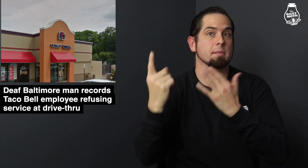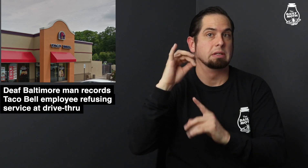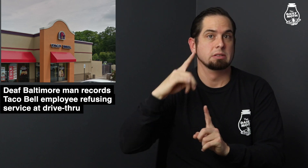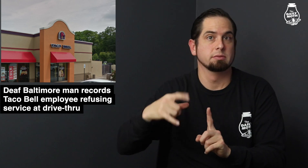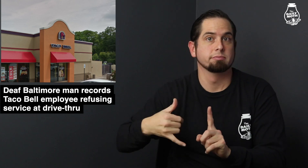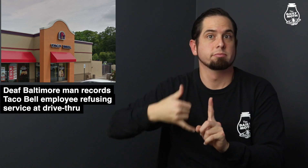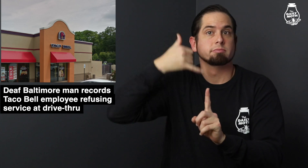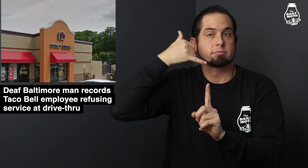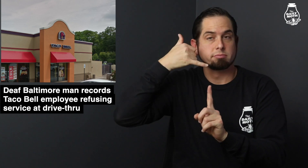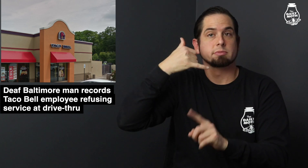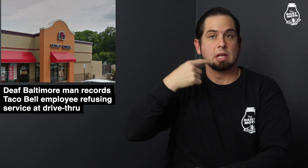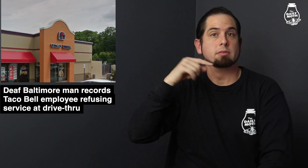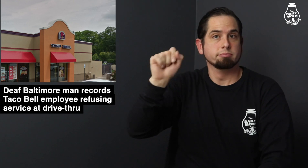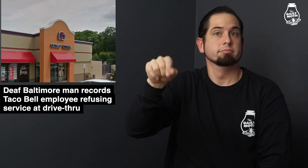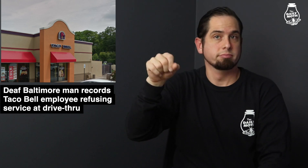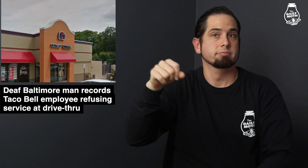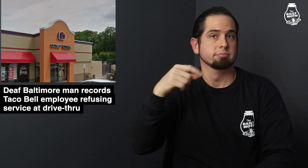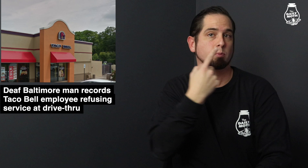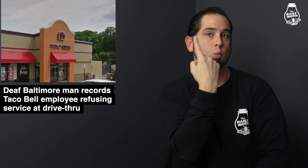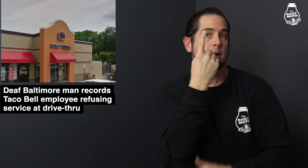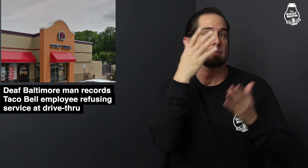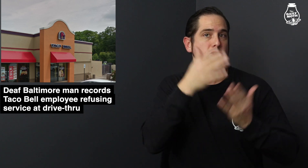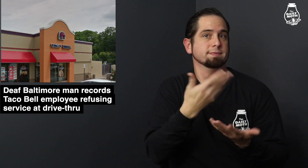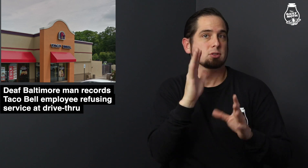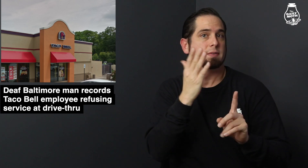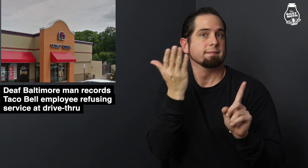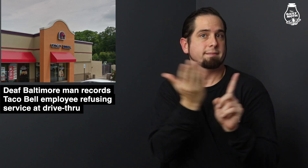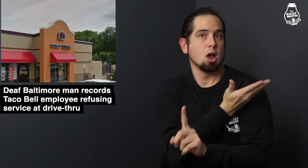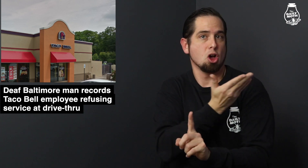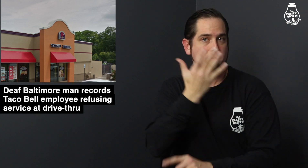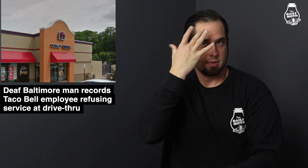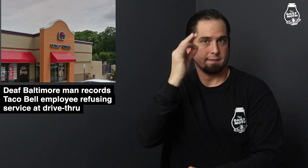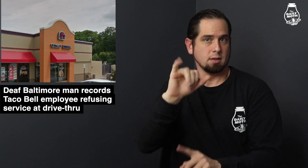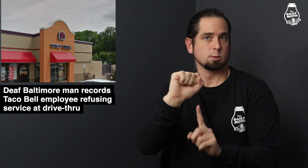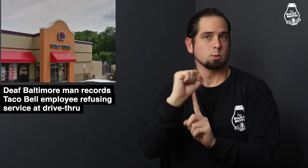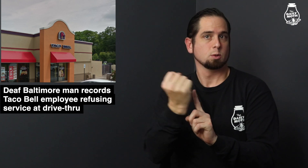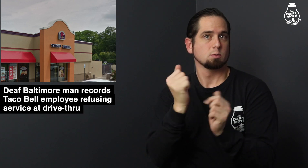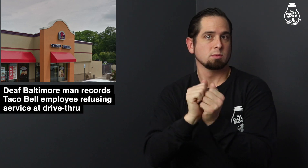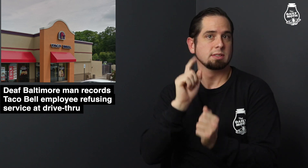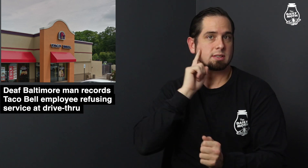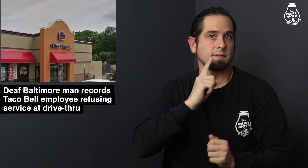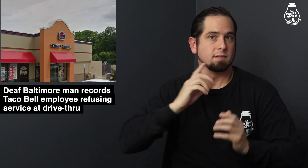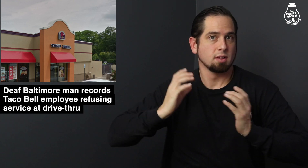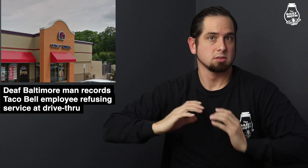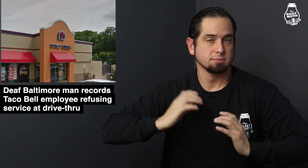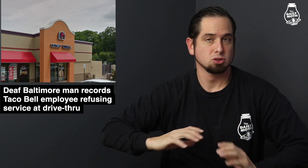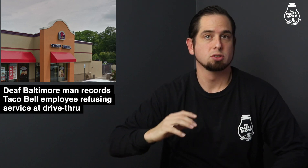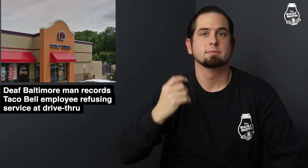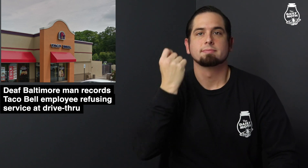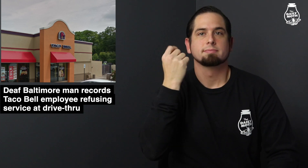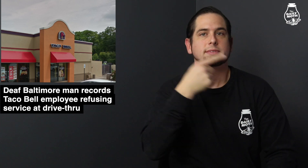a person picked up the phone and said a person was fired because of the situation with the deaf customer,